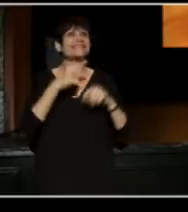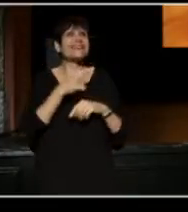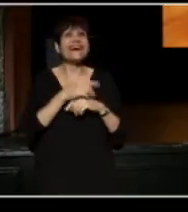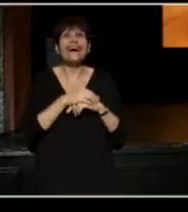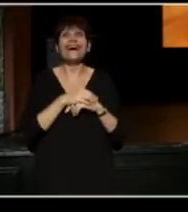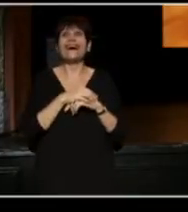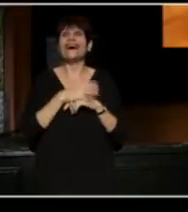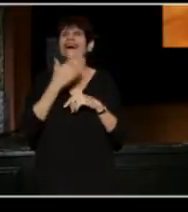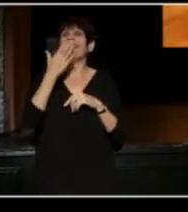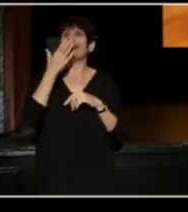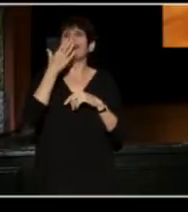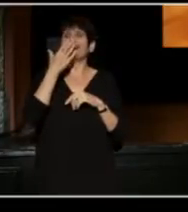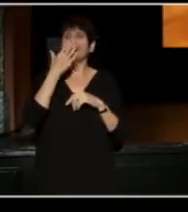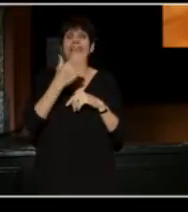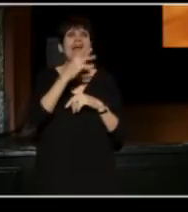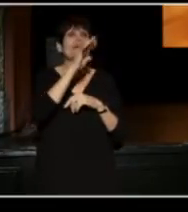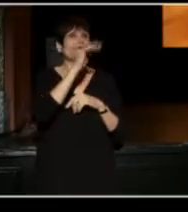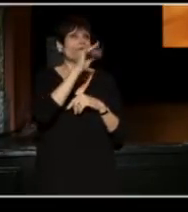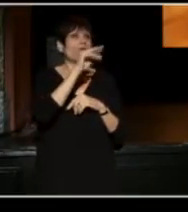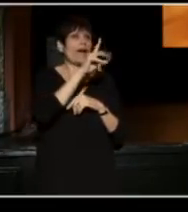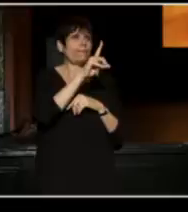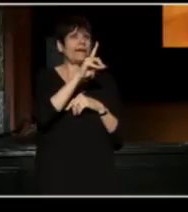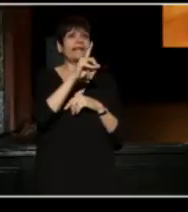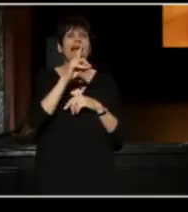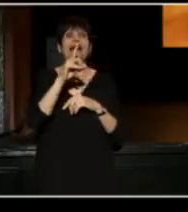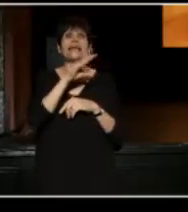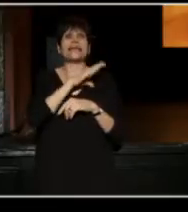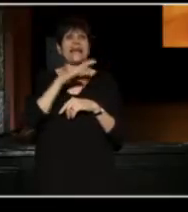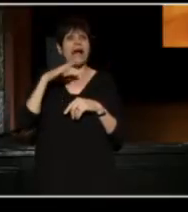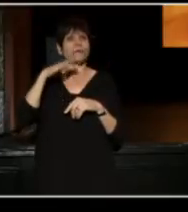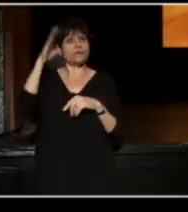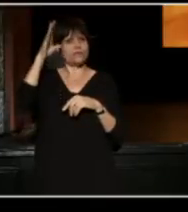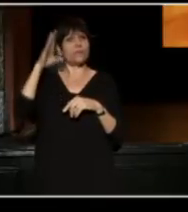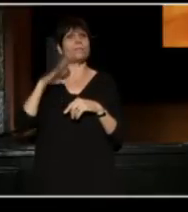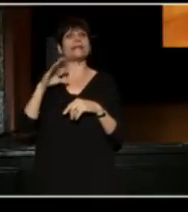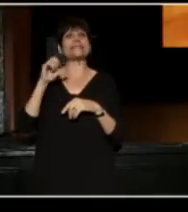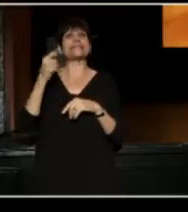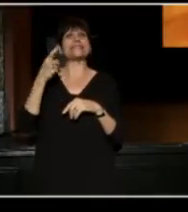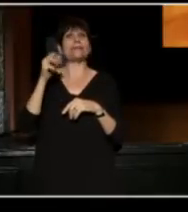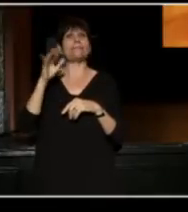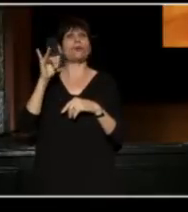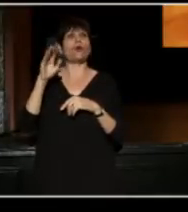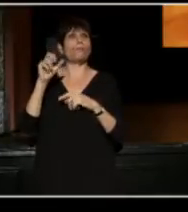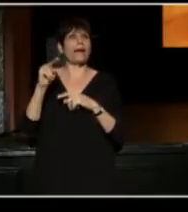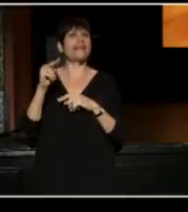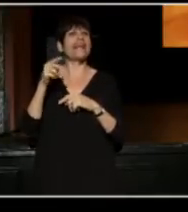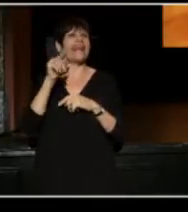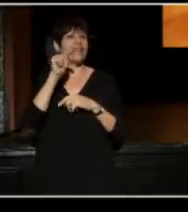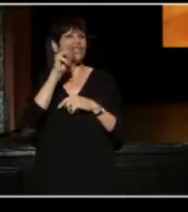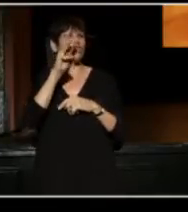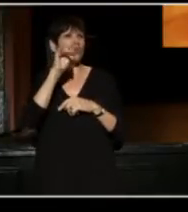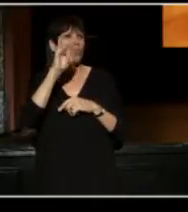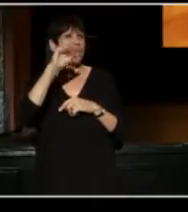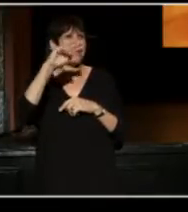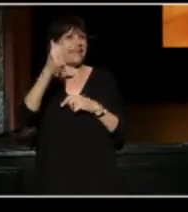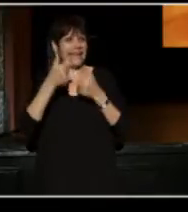By the way, thank you Bob and Raymond, and thank you Councilman Cimperman. And by the way, Councilman Cimperman has been twitting the Proceedings,